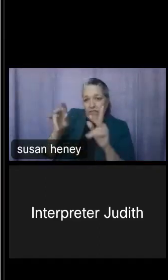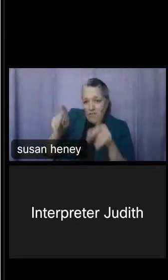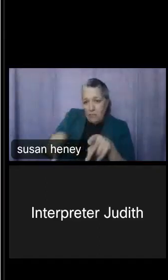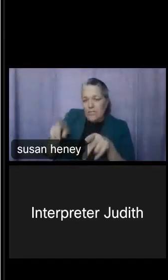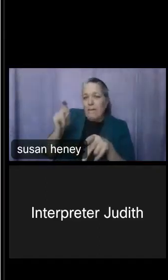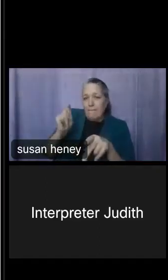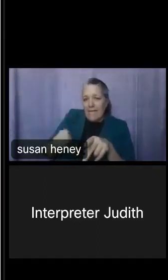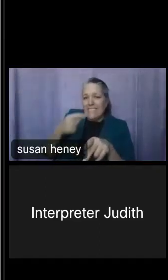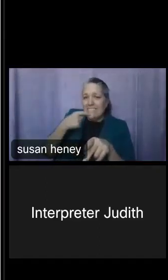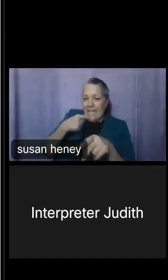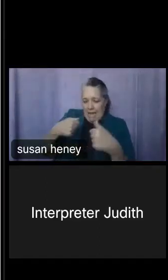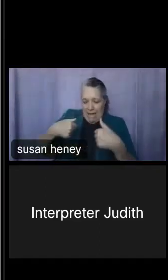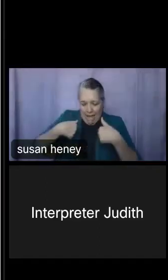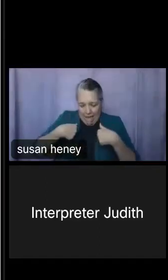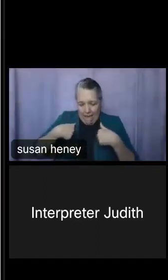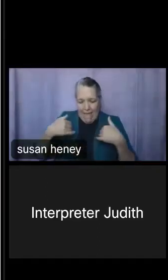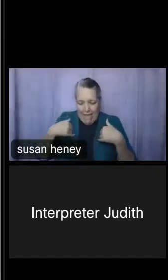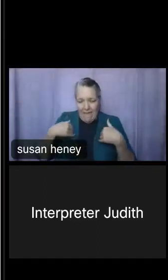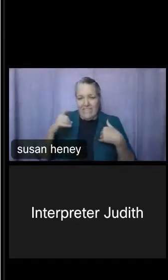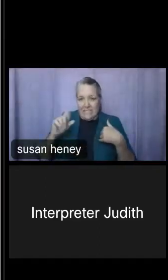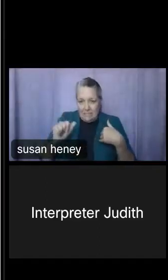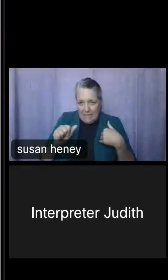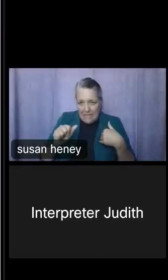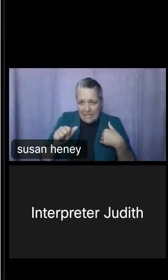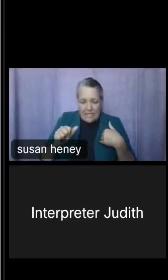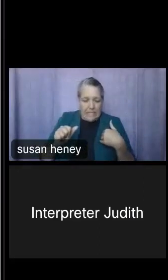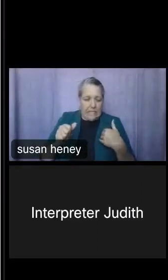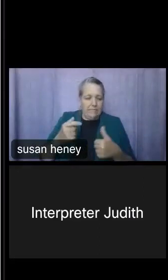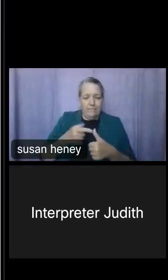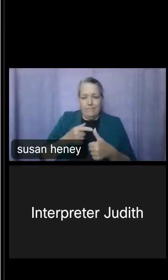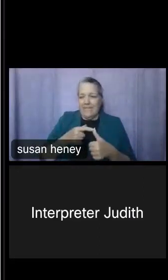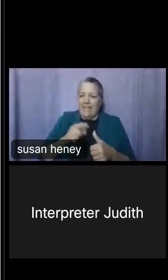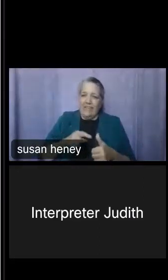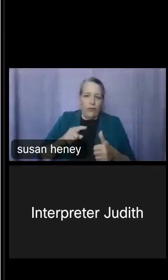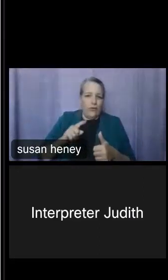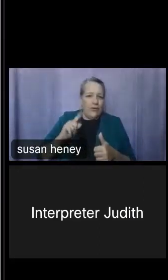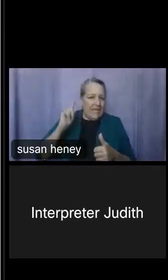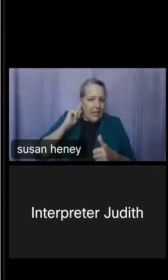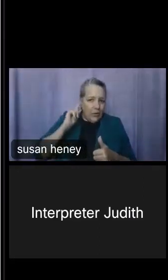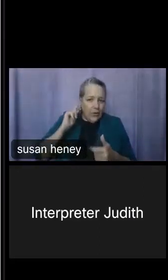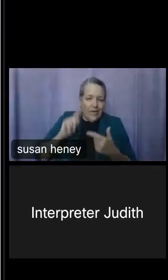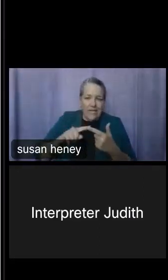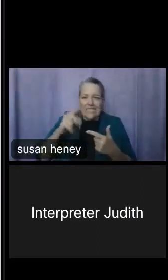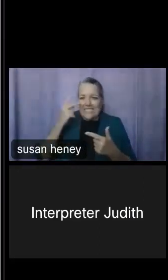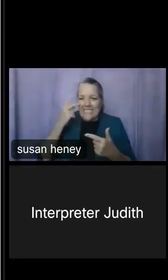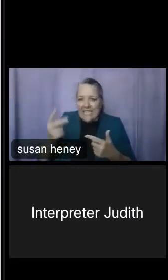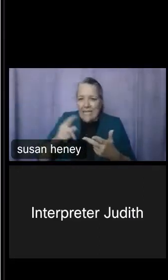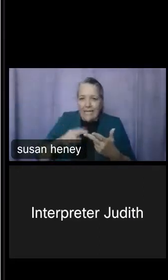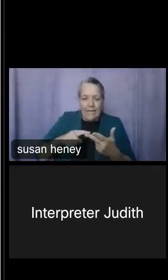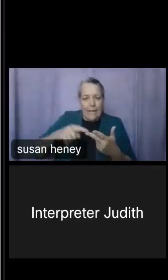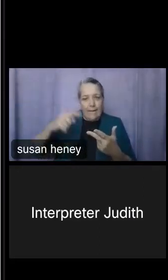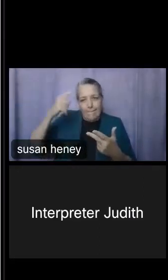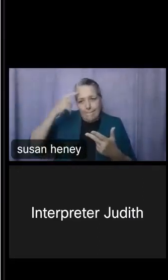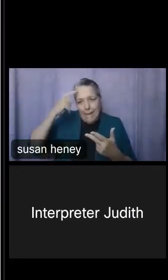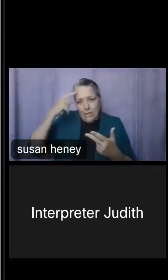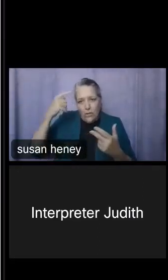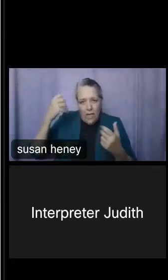difficulty hearing, difficulty seeing, cognitive, you know, physical, mental, or emotional conditions,